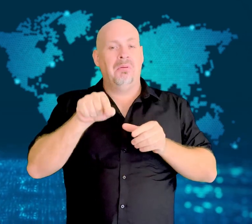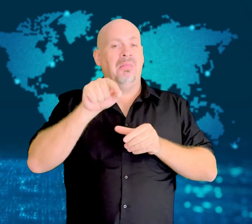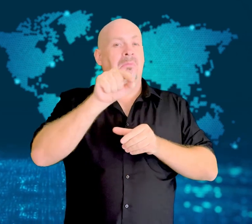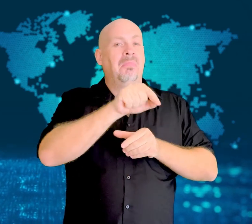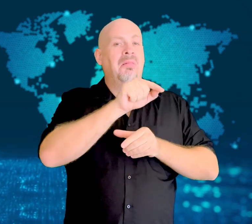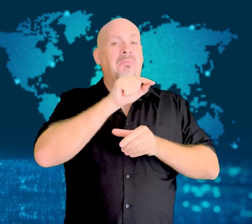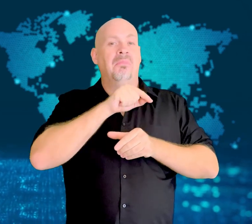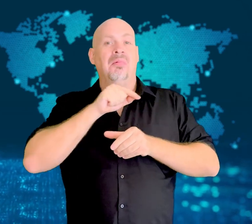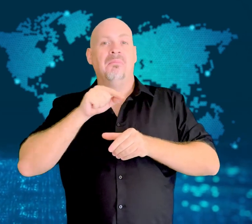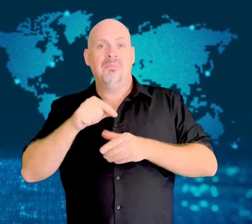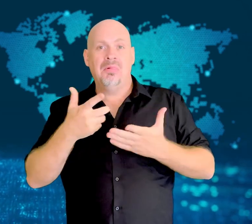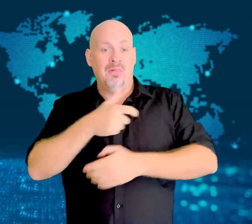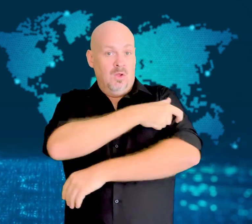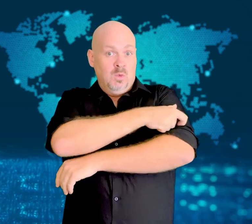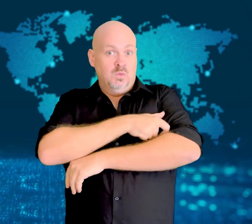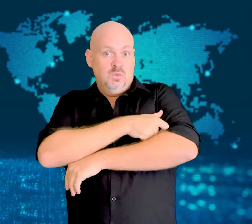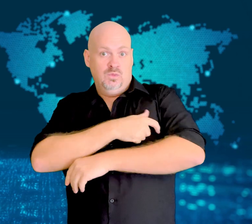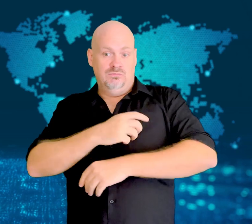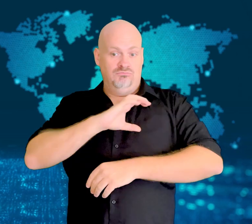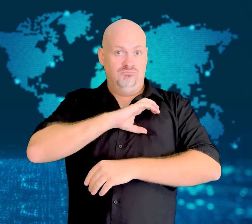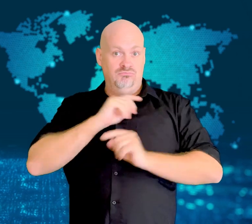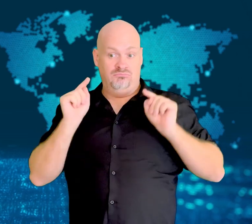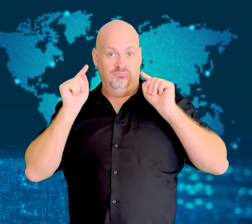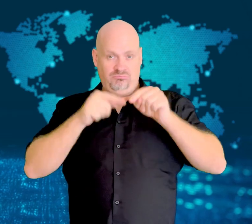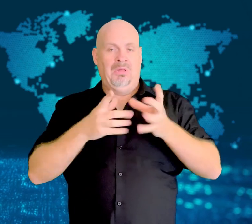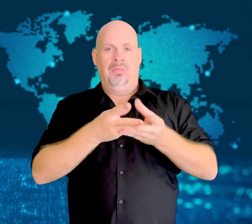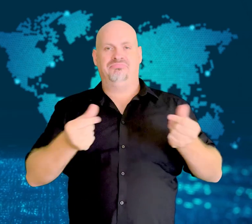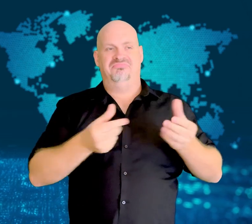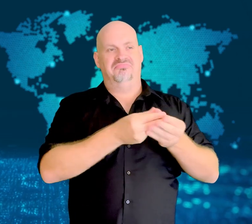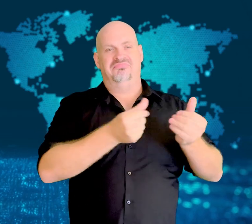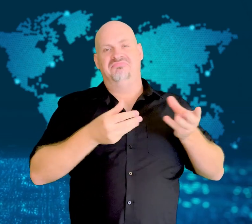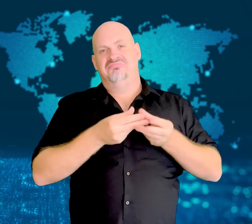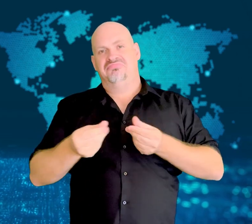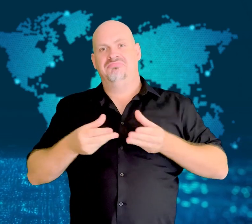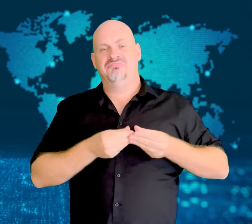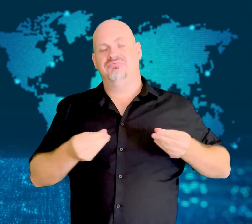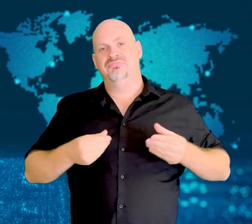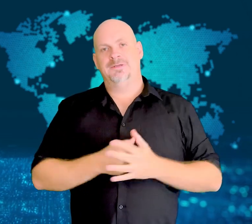when security forces arrive.